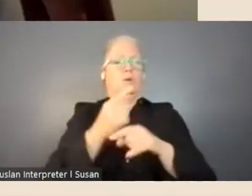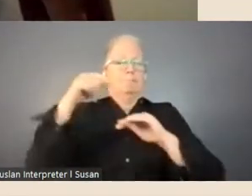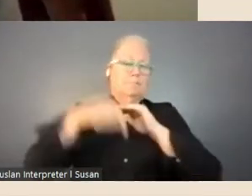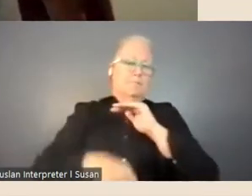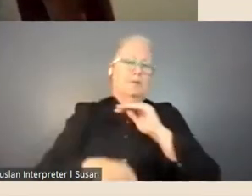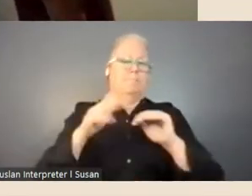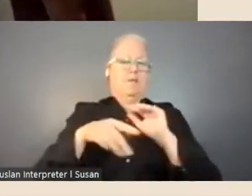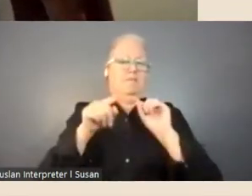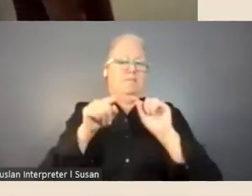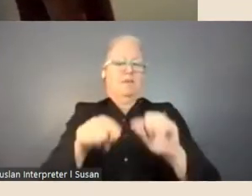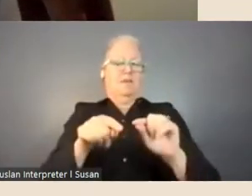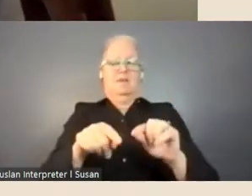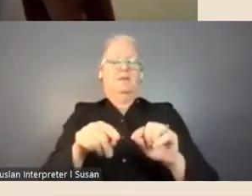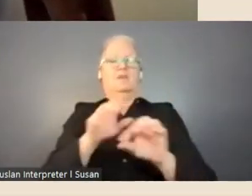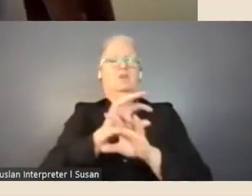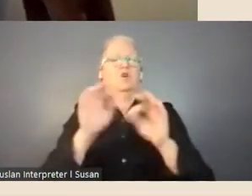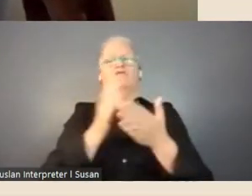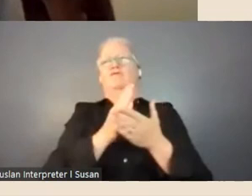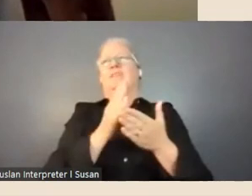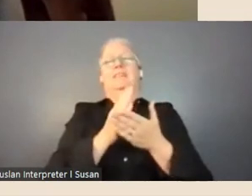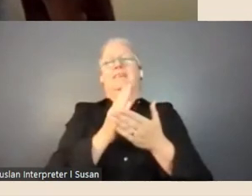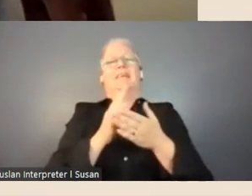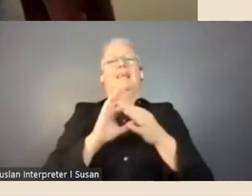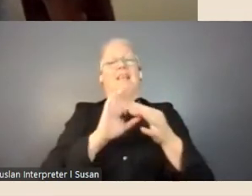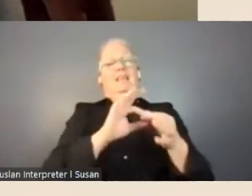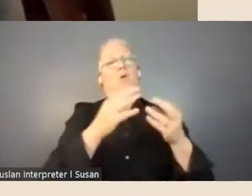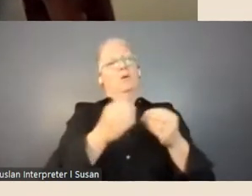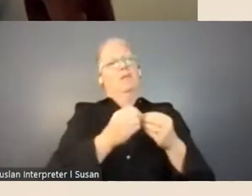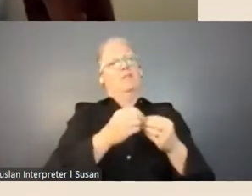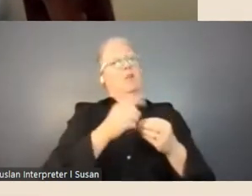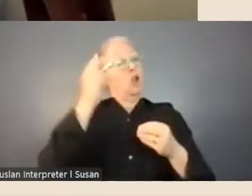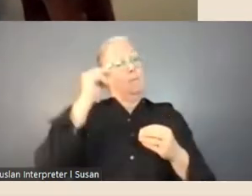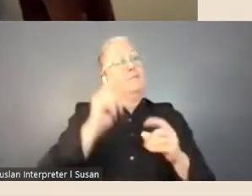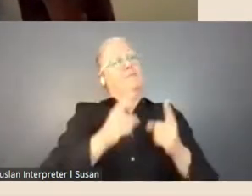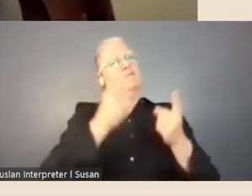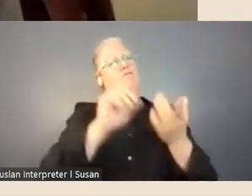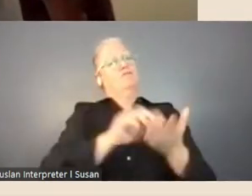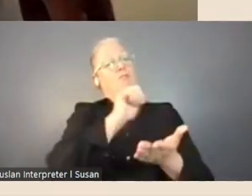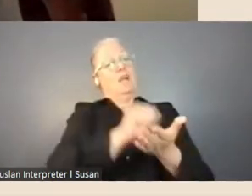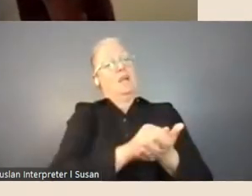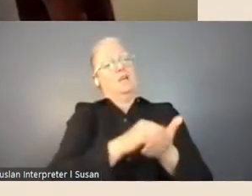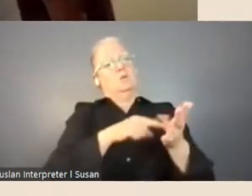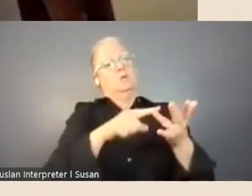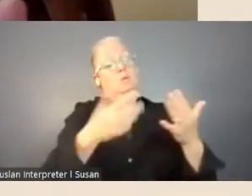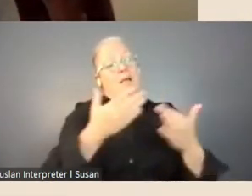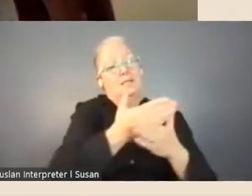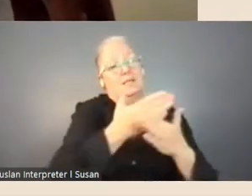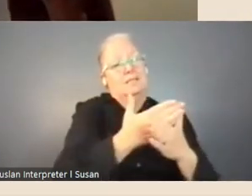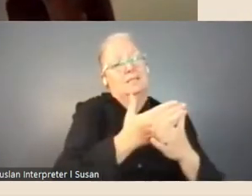direct link between the Library having first right of access to something that a fellow develops or